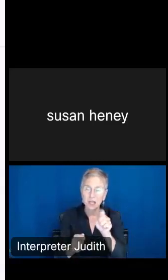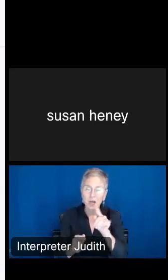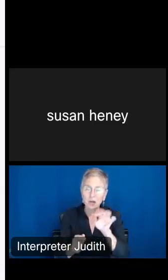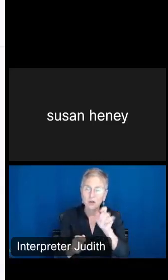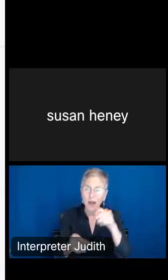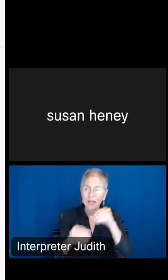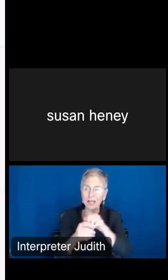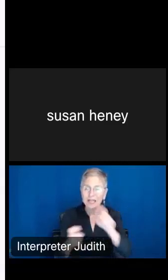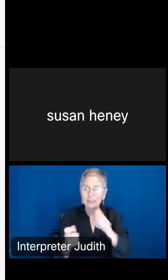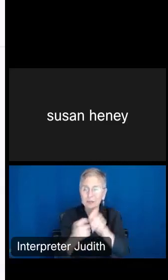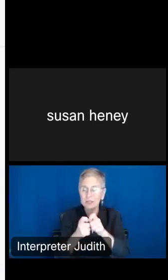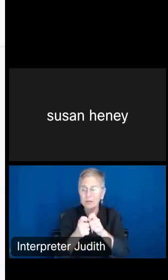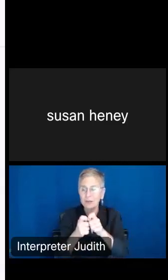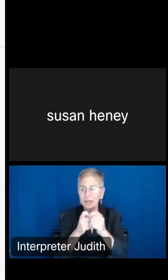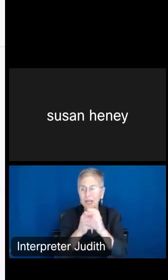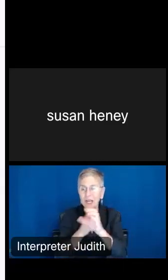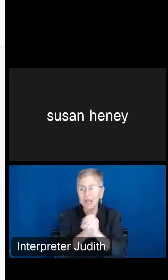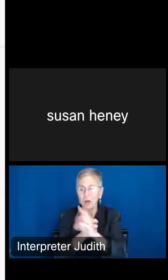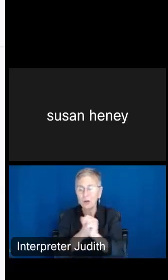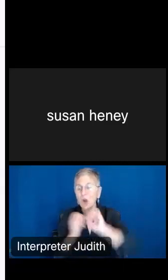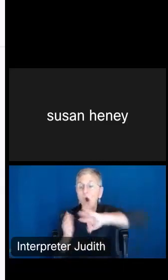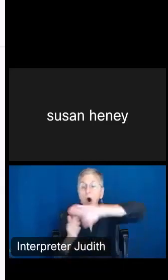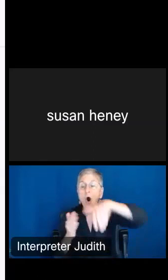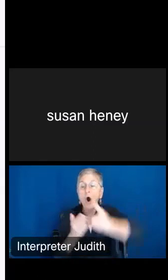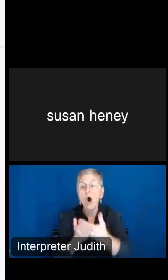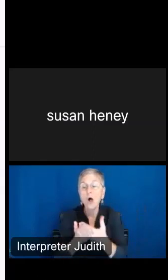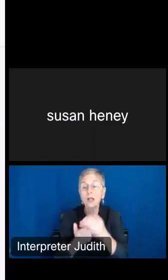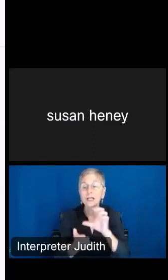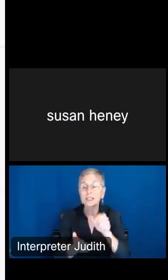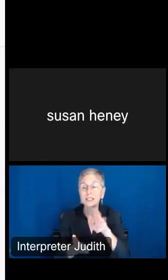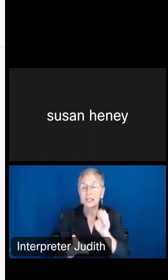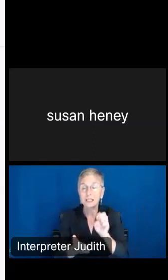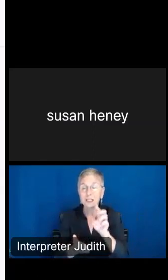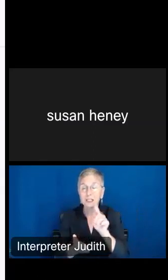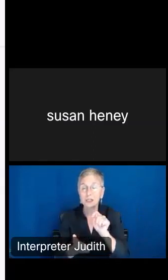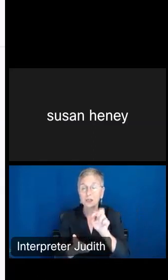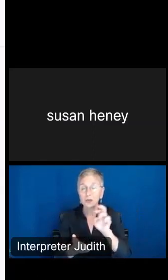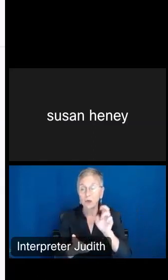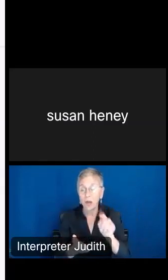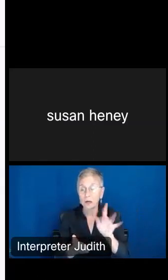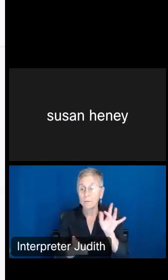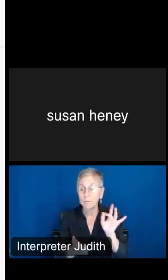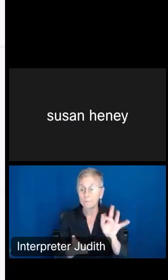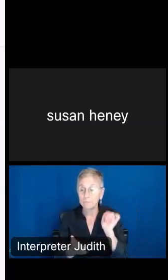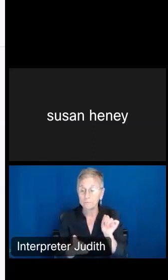to select all census tracts. Next, I'm going to go to my Topics, and disability